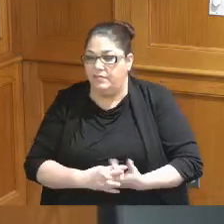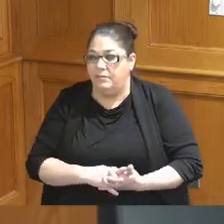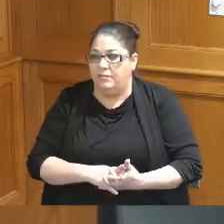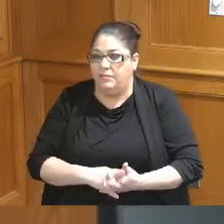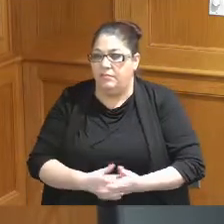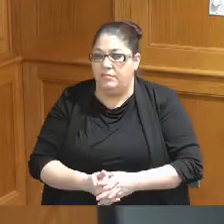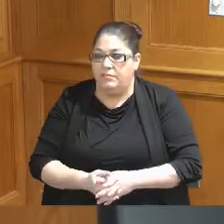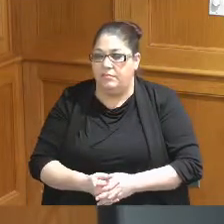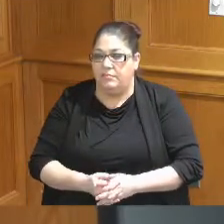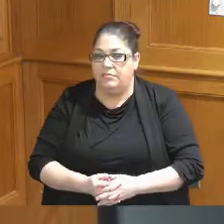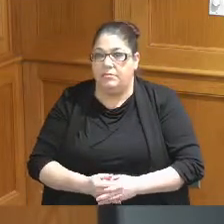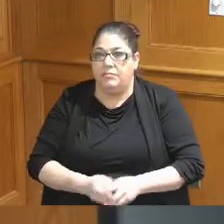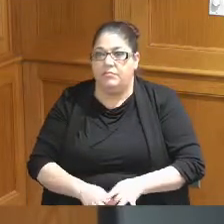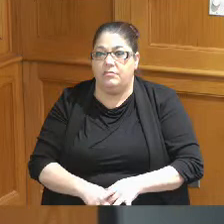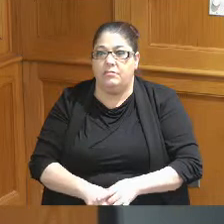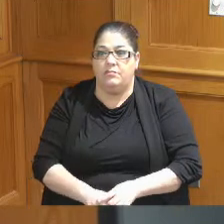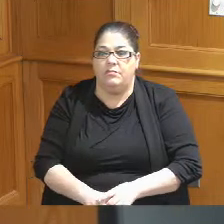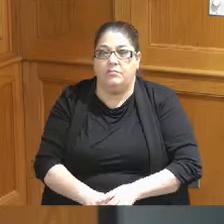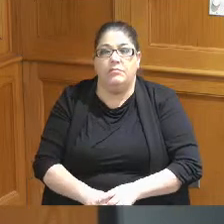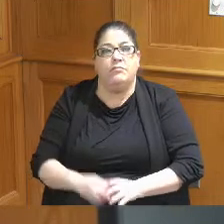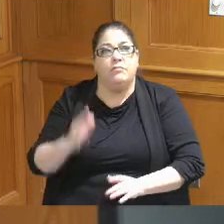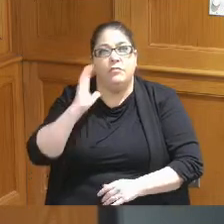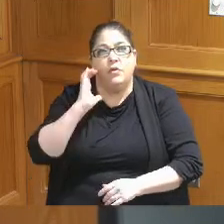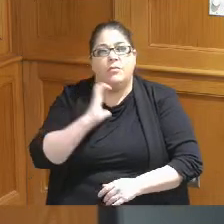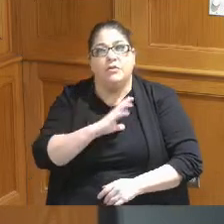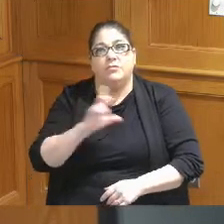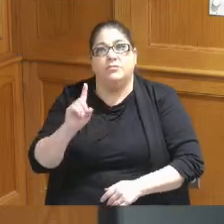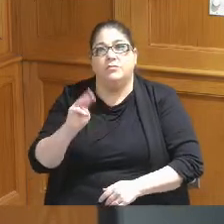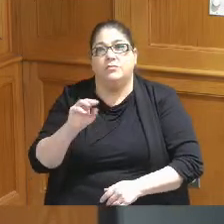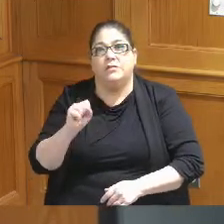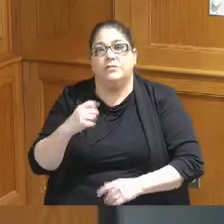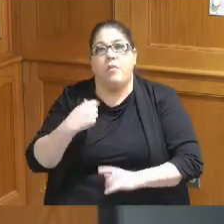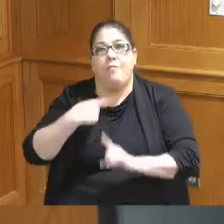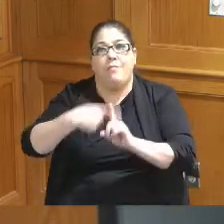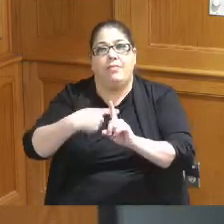maybe we can have them I know Commissioner Dumas that asked for us to have a monthly meeting and I